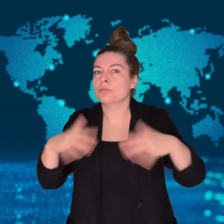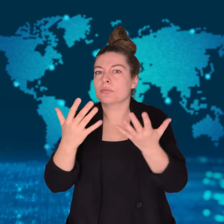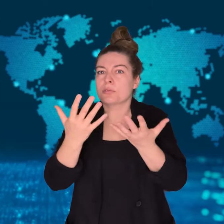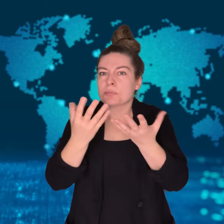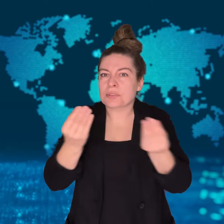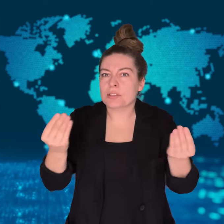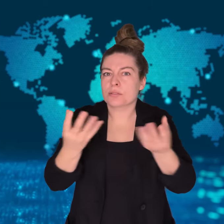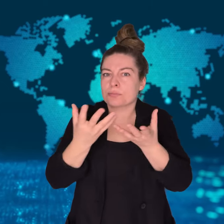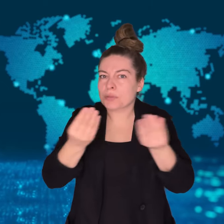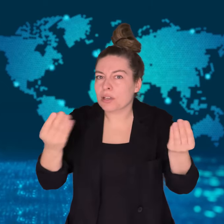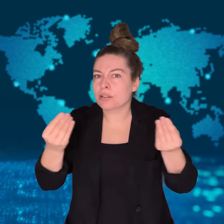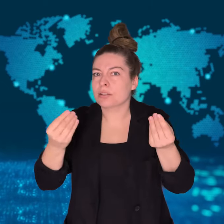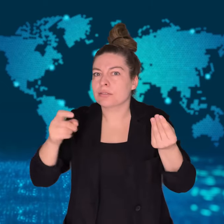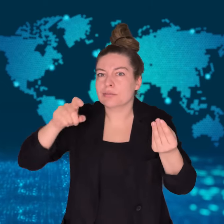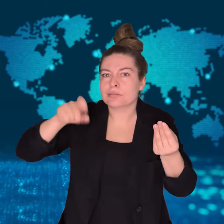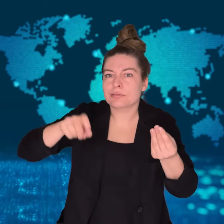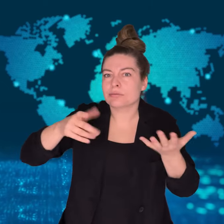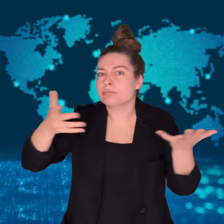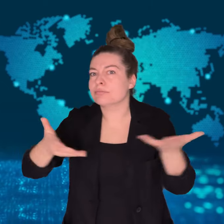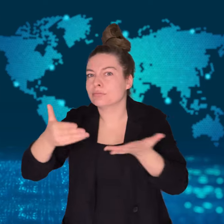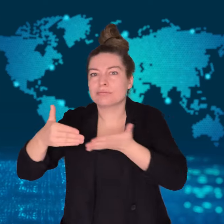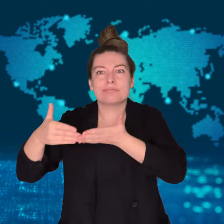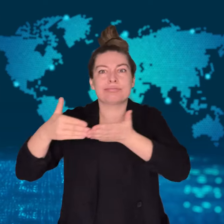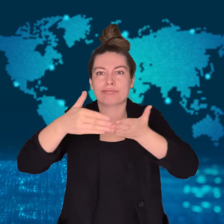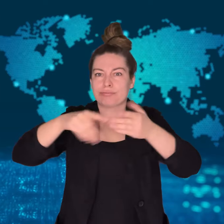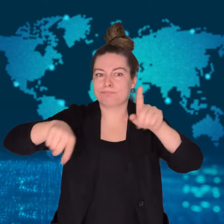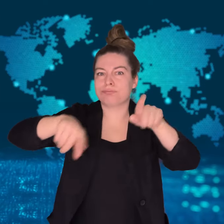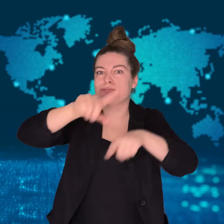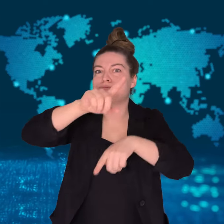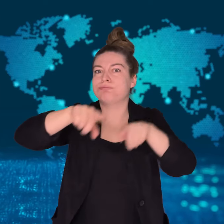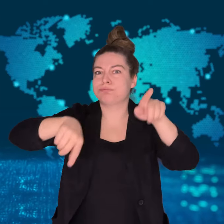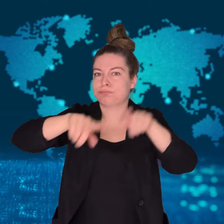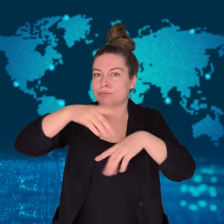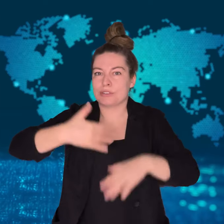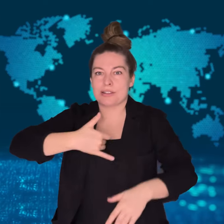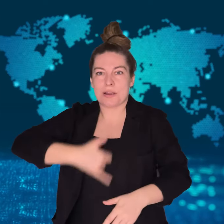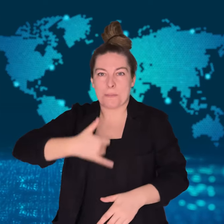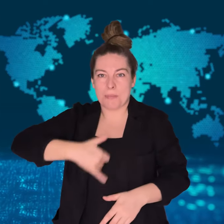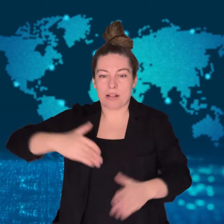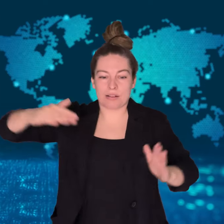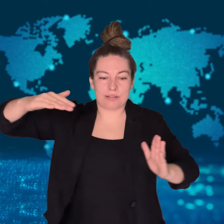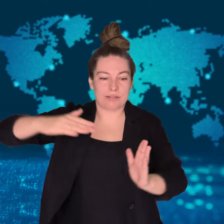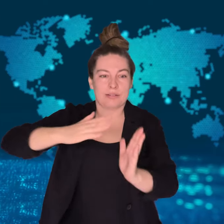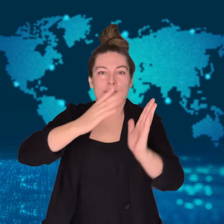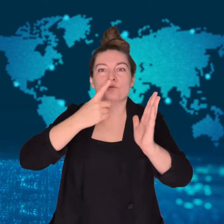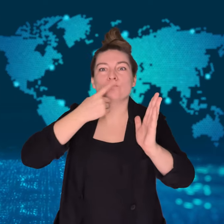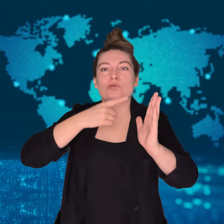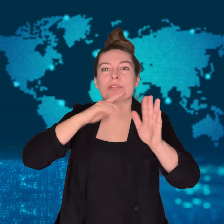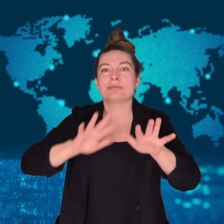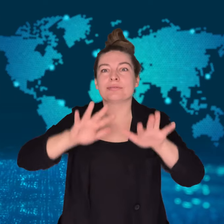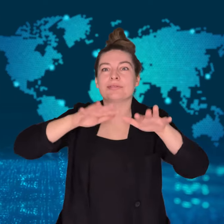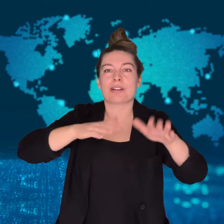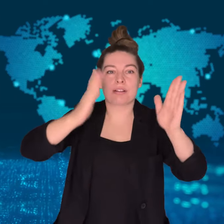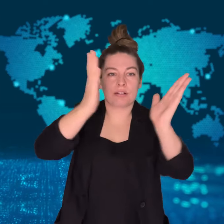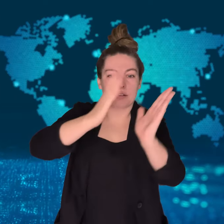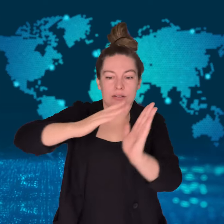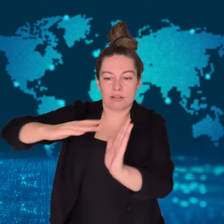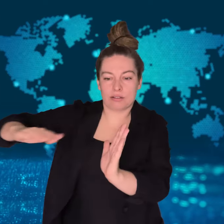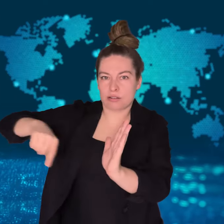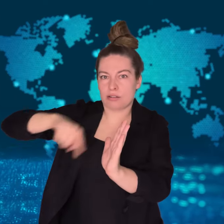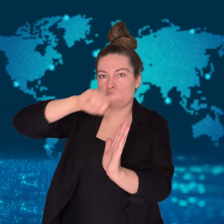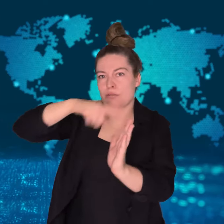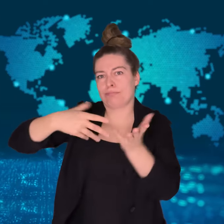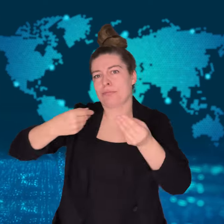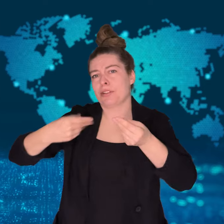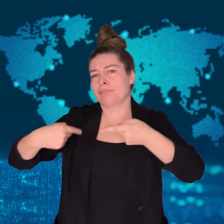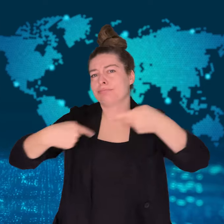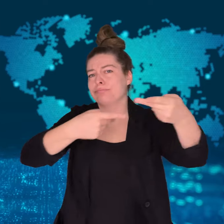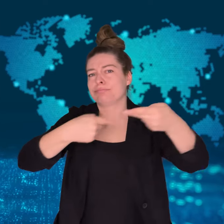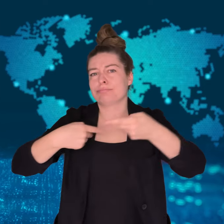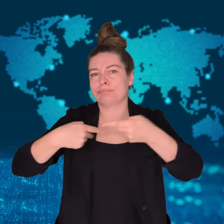The world is apt to see further ships detour around the area,